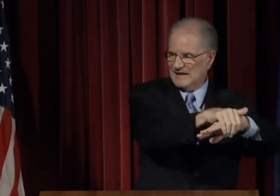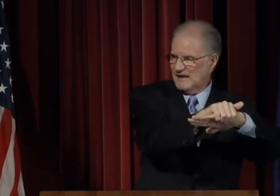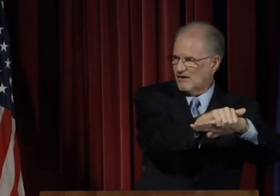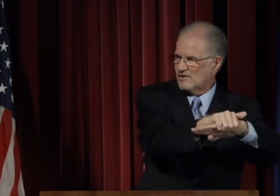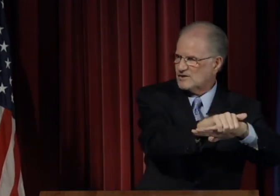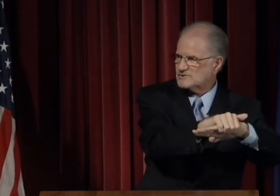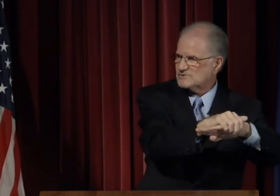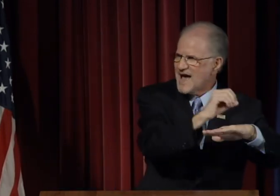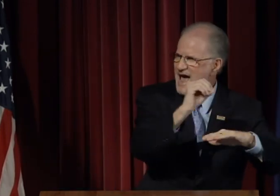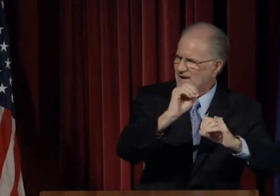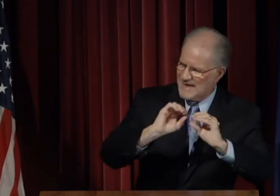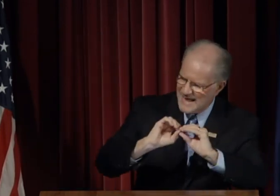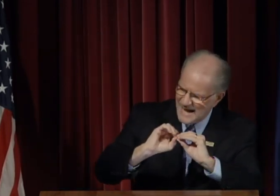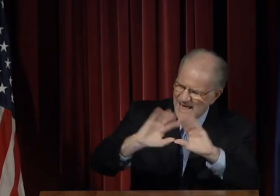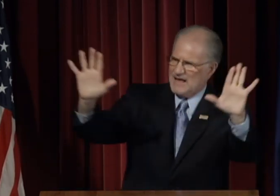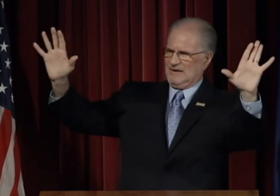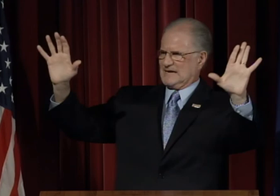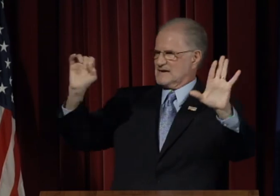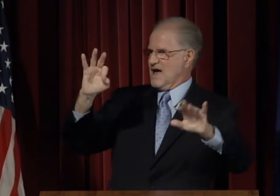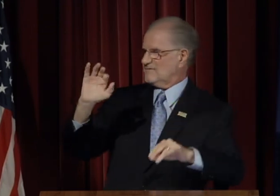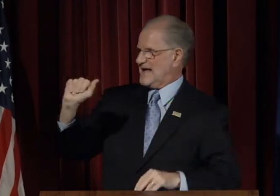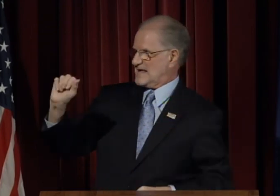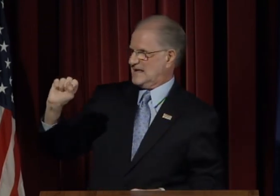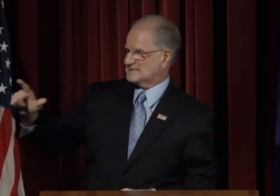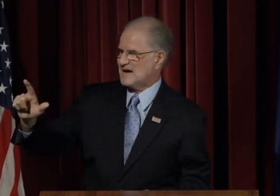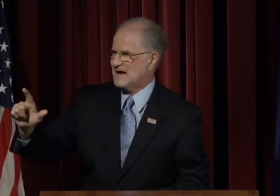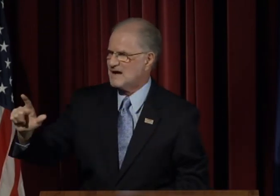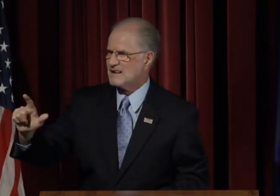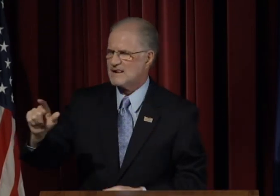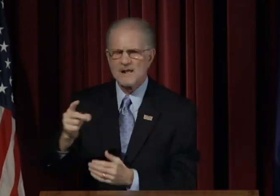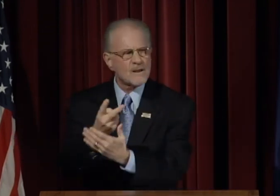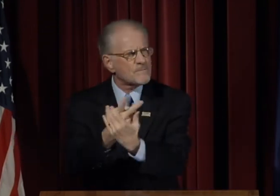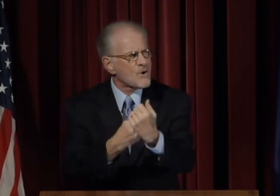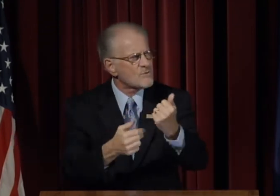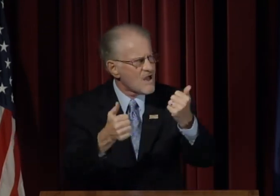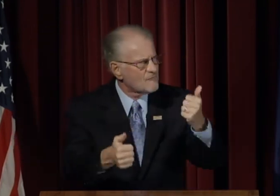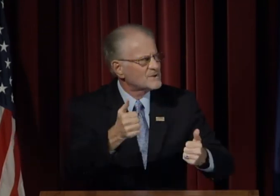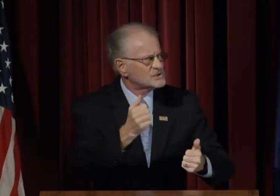and the clarity of the ASL - both of which are beautiful.